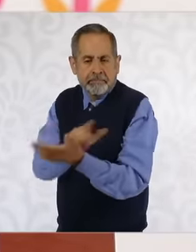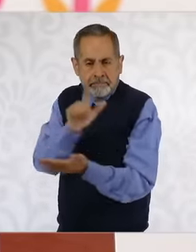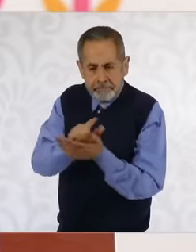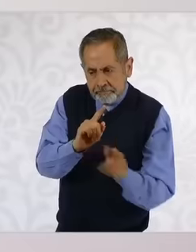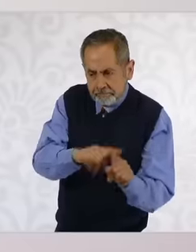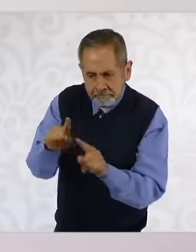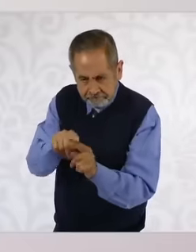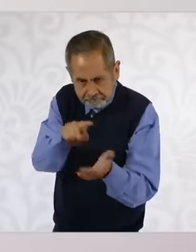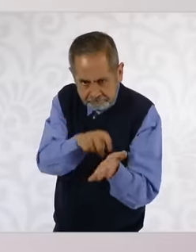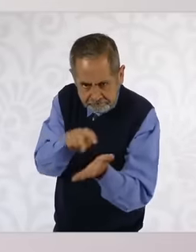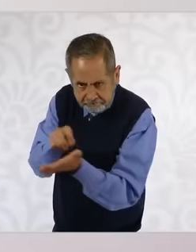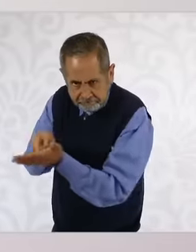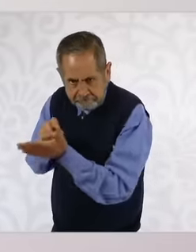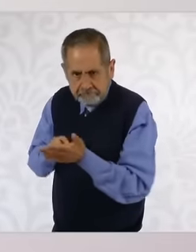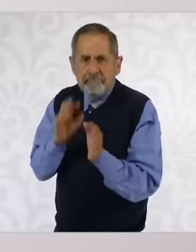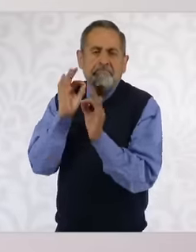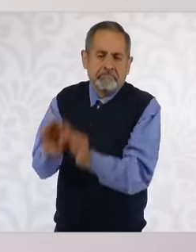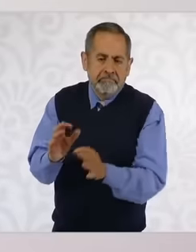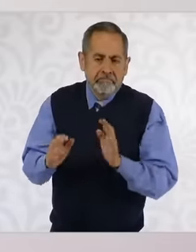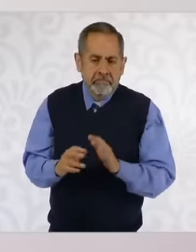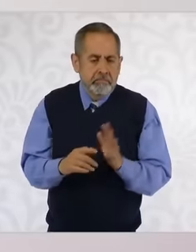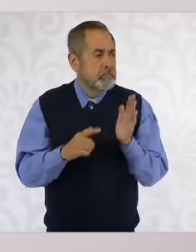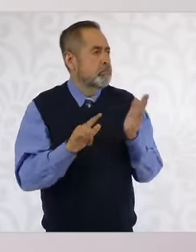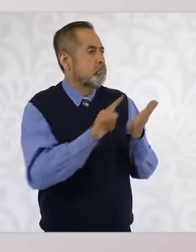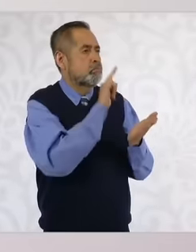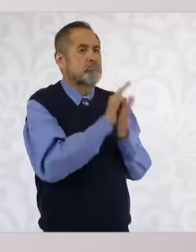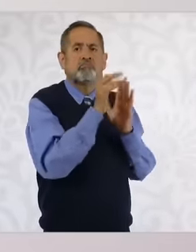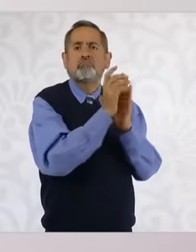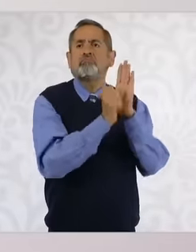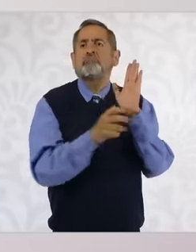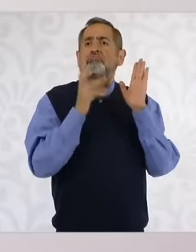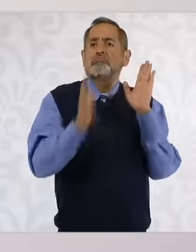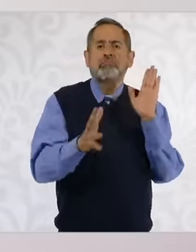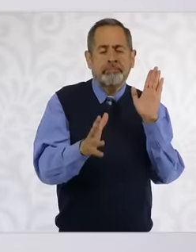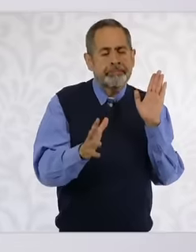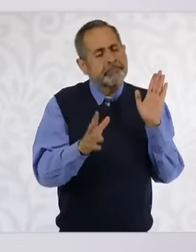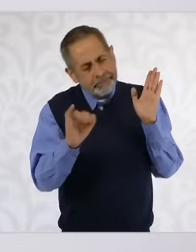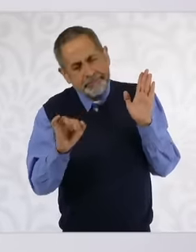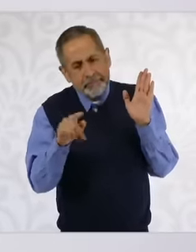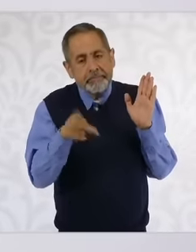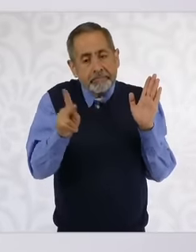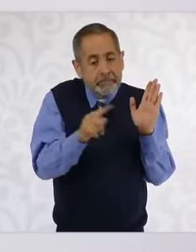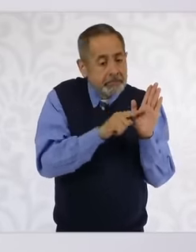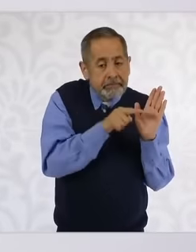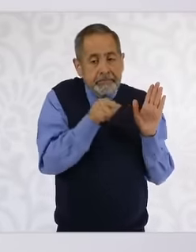that this could be real because it is not only by decree but